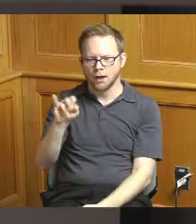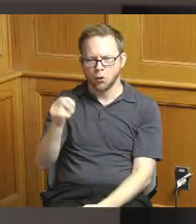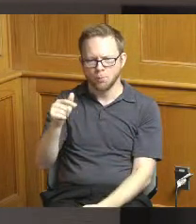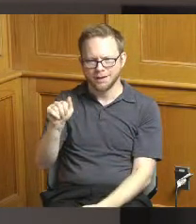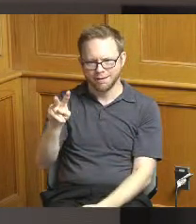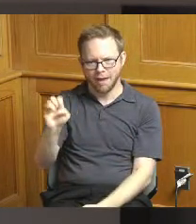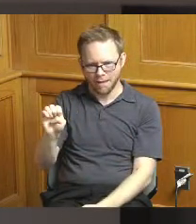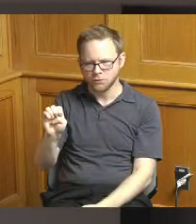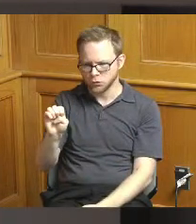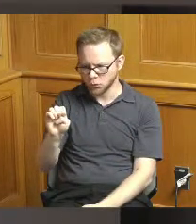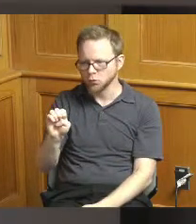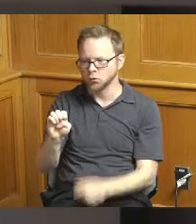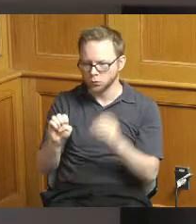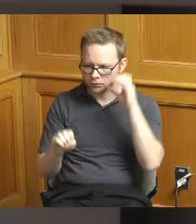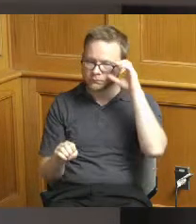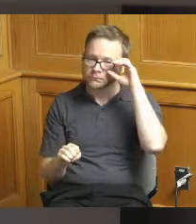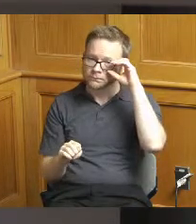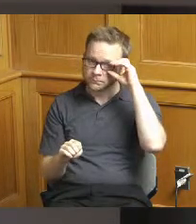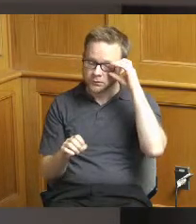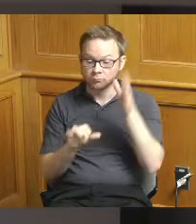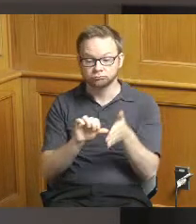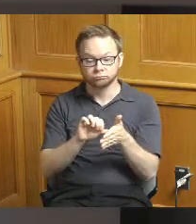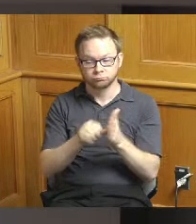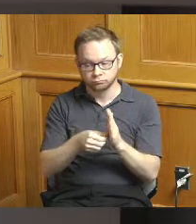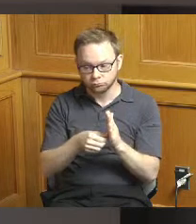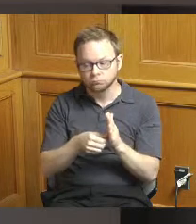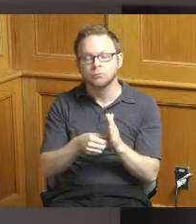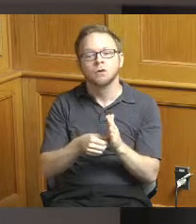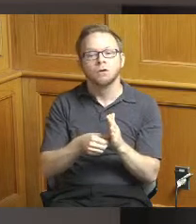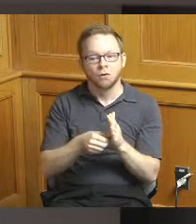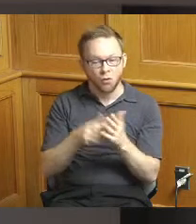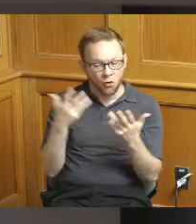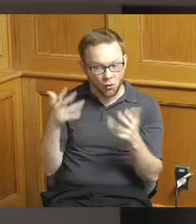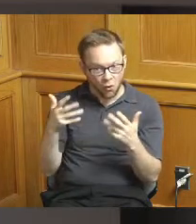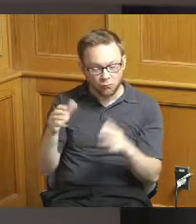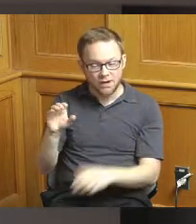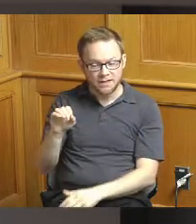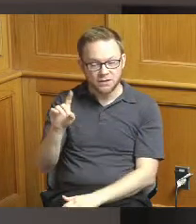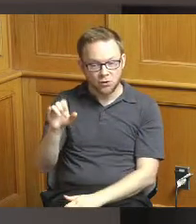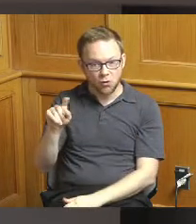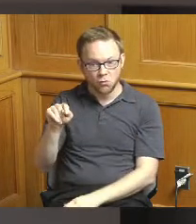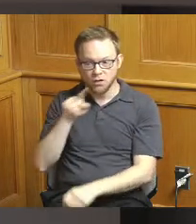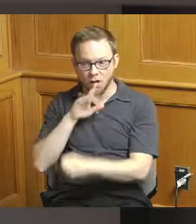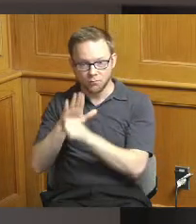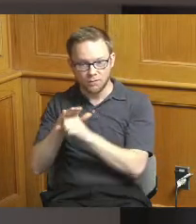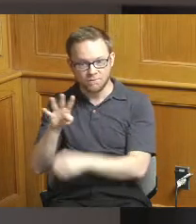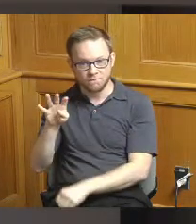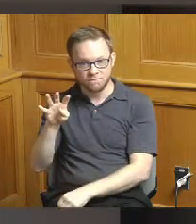some highlights here is that it leverages 400,000 already committed in ODOT funding for this project